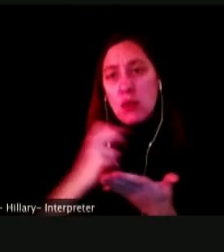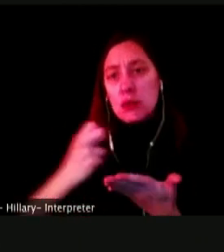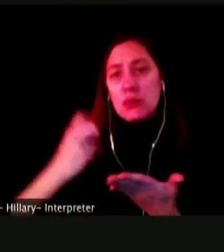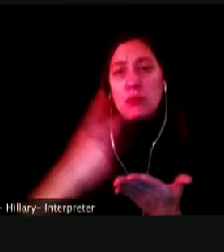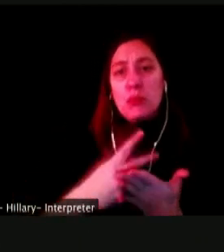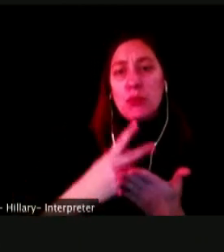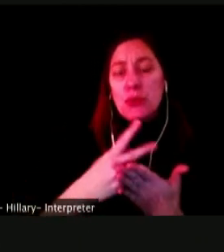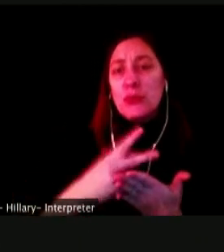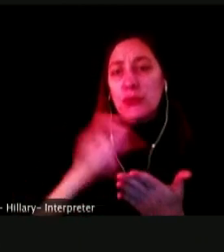EVENT.